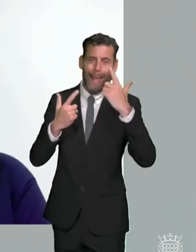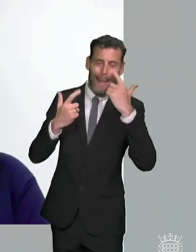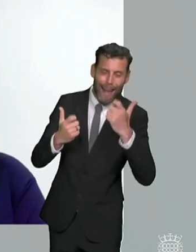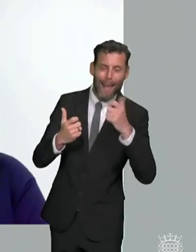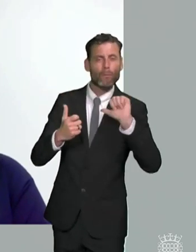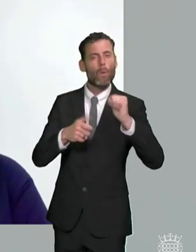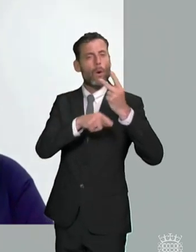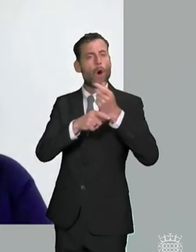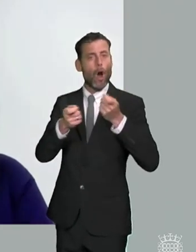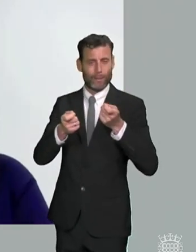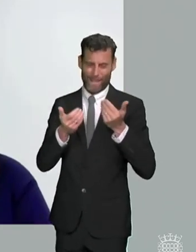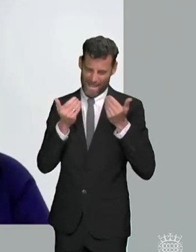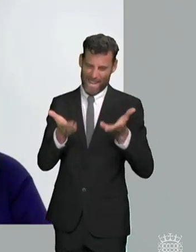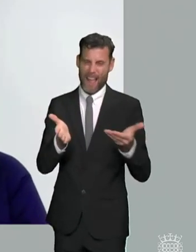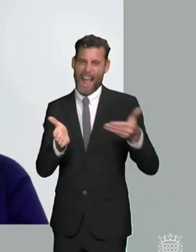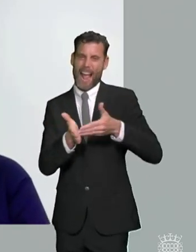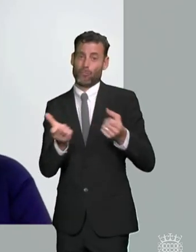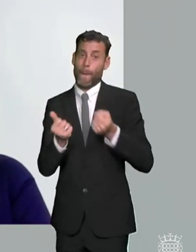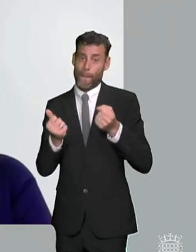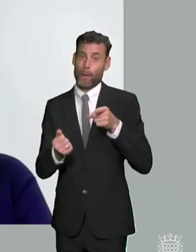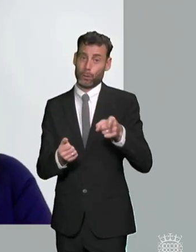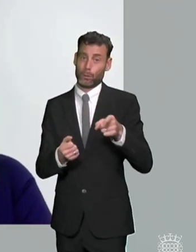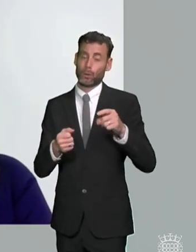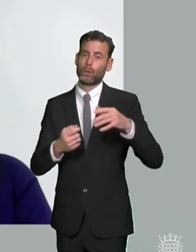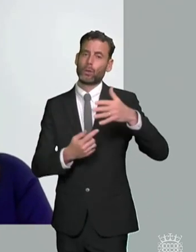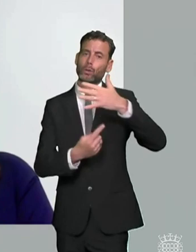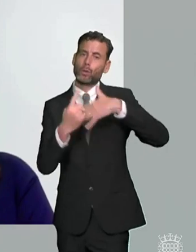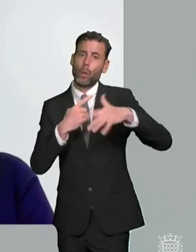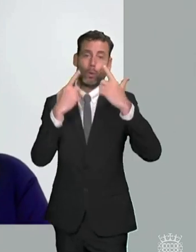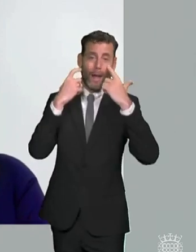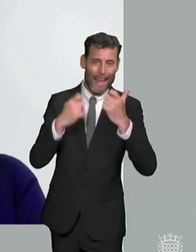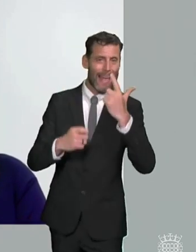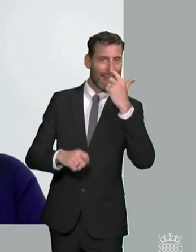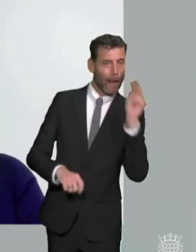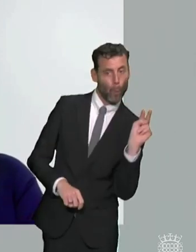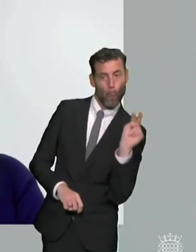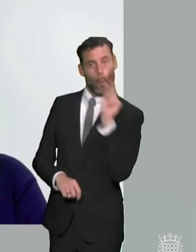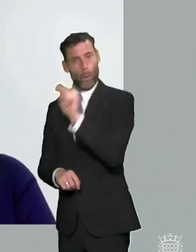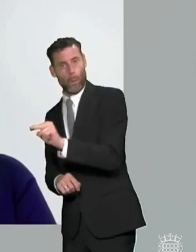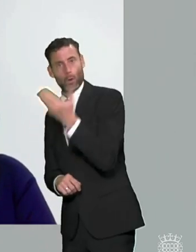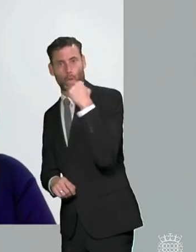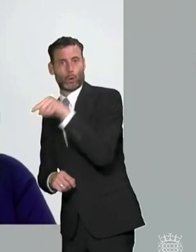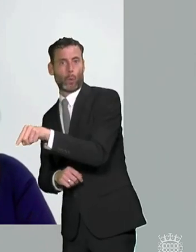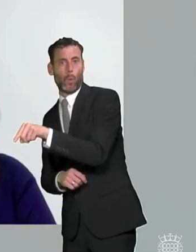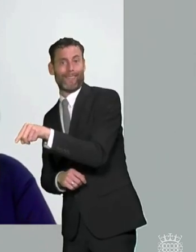at schools and um that's absolutely necessary if a focus is going to be on strengthening sdn support